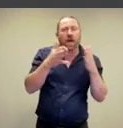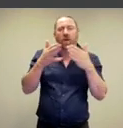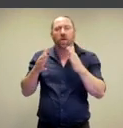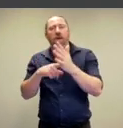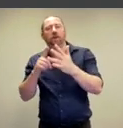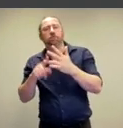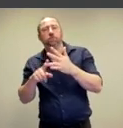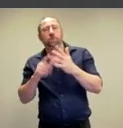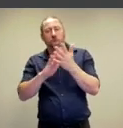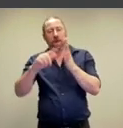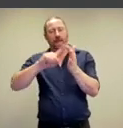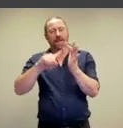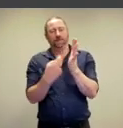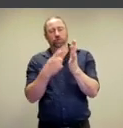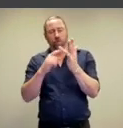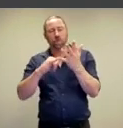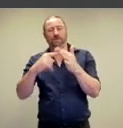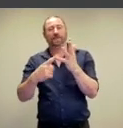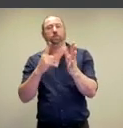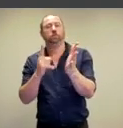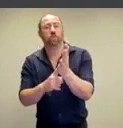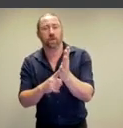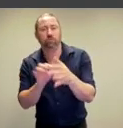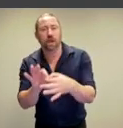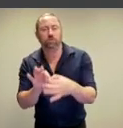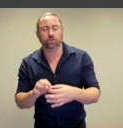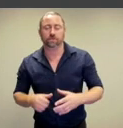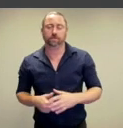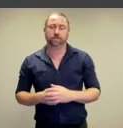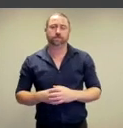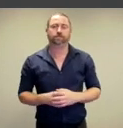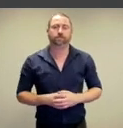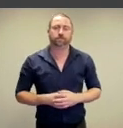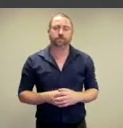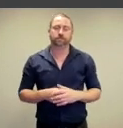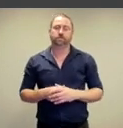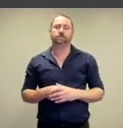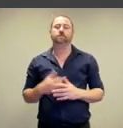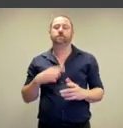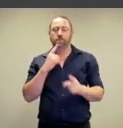and the alternatives